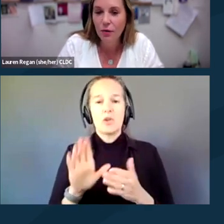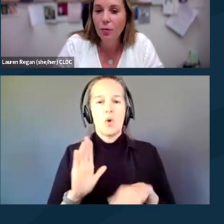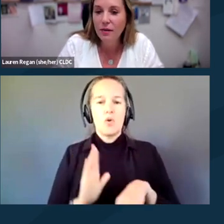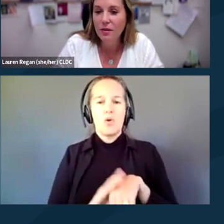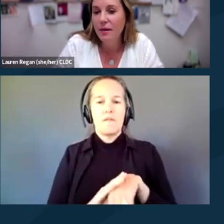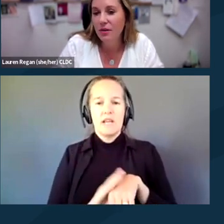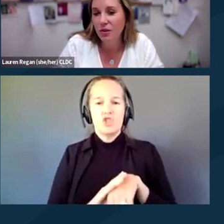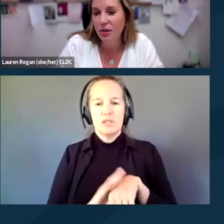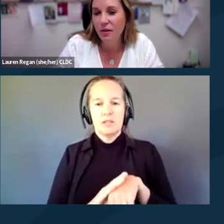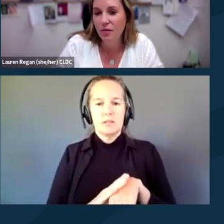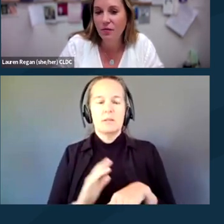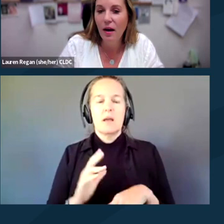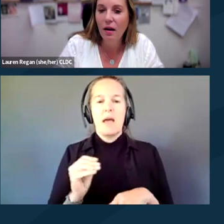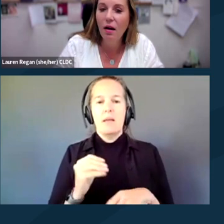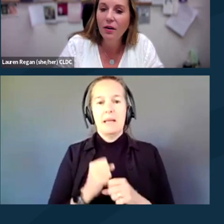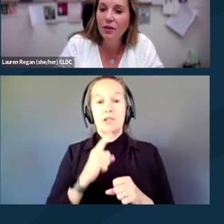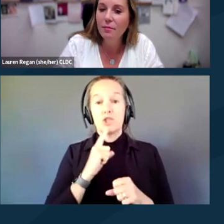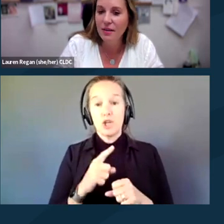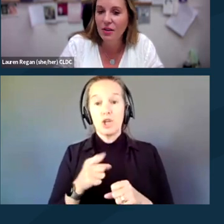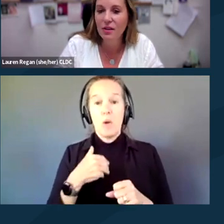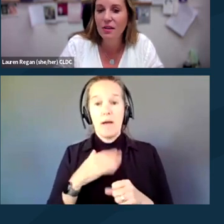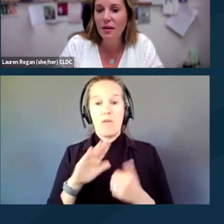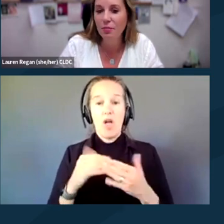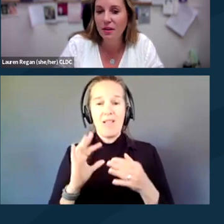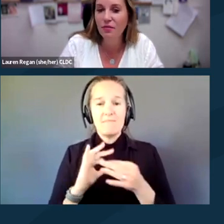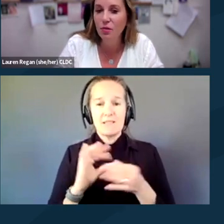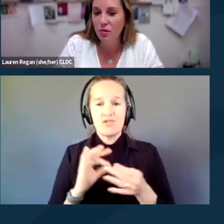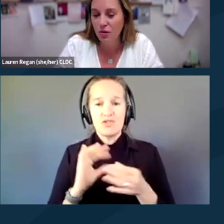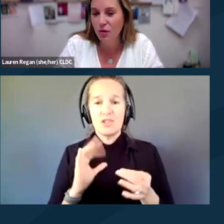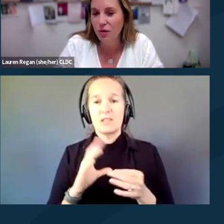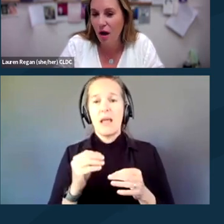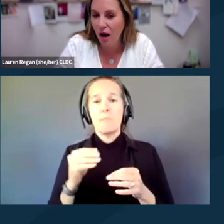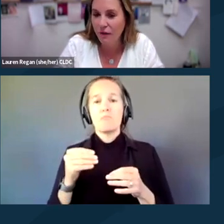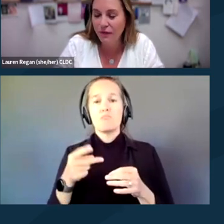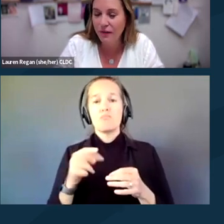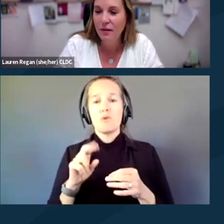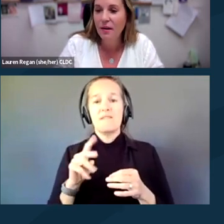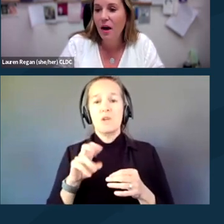You want to make sure that you've got all your messages and previews turned off.